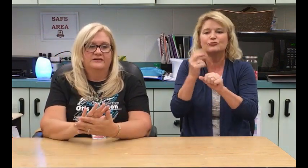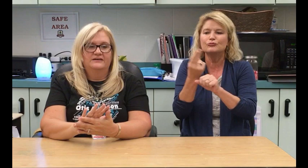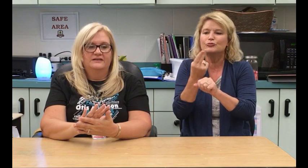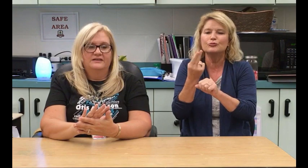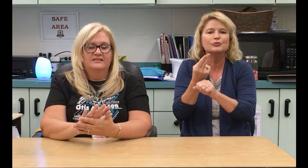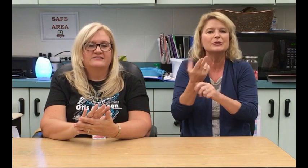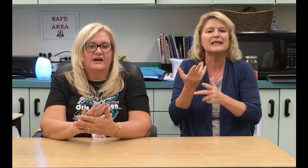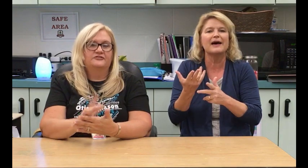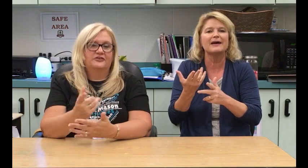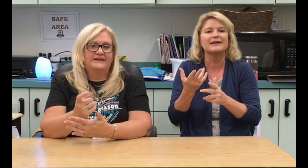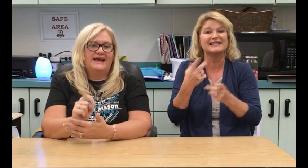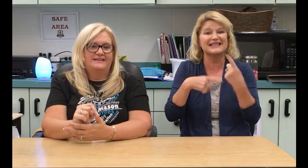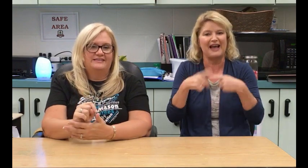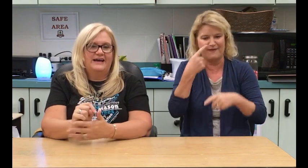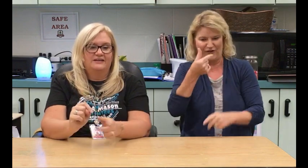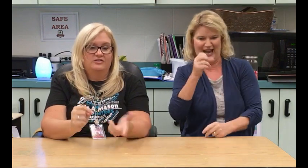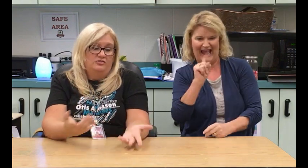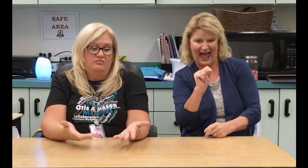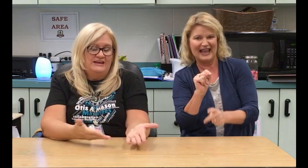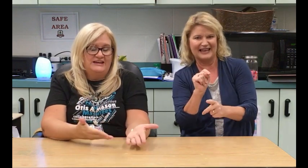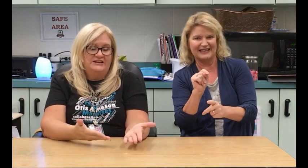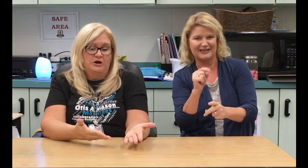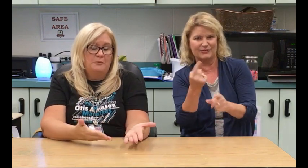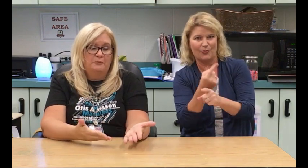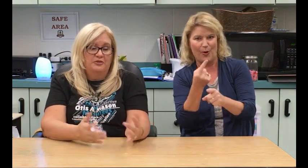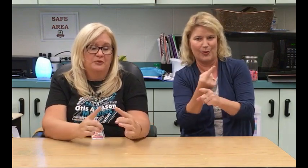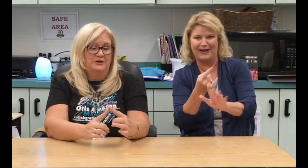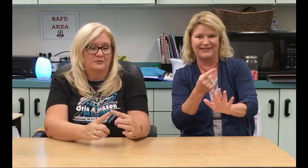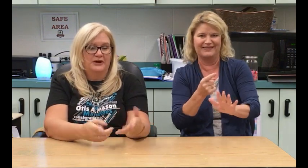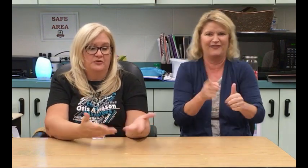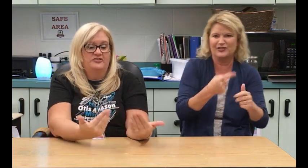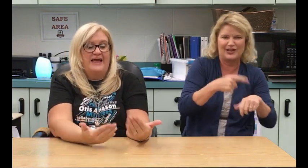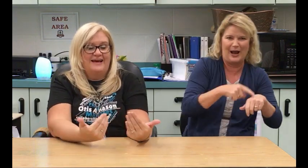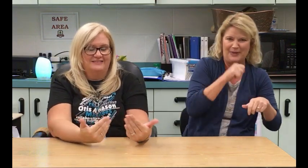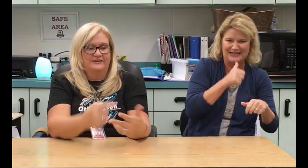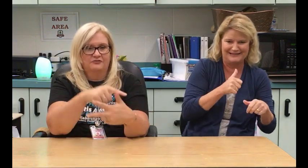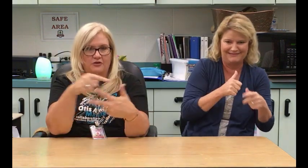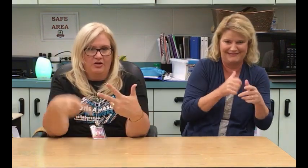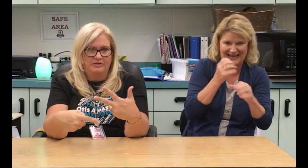sign for "get" that he didn't come up with when I was just asking for all the meanings.